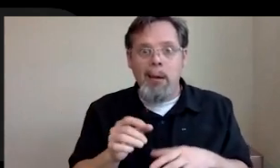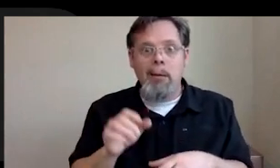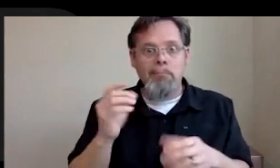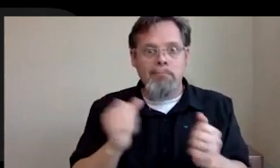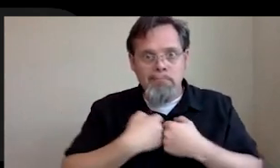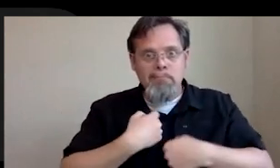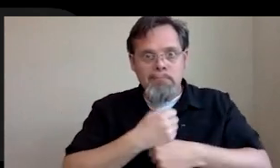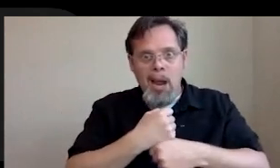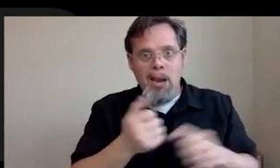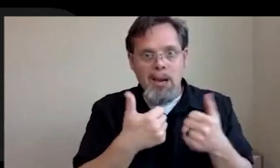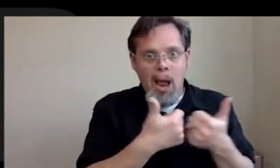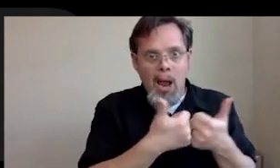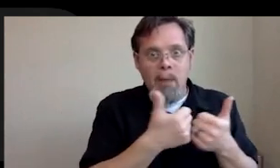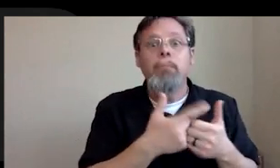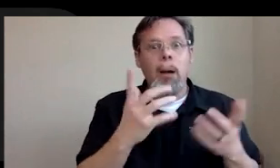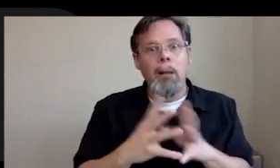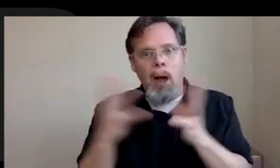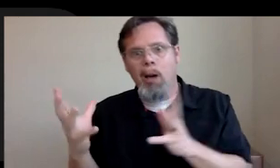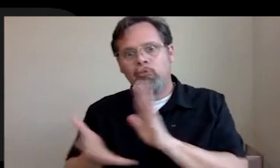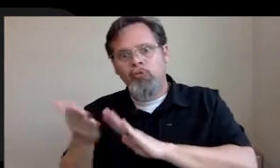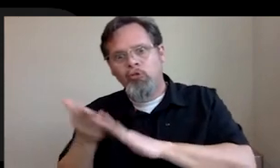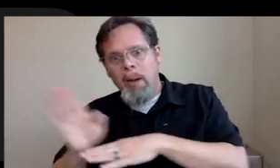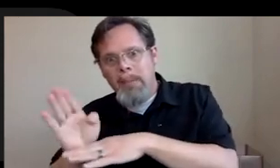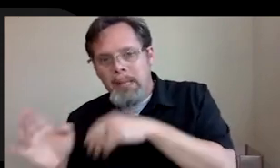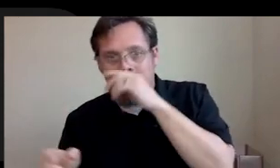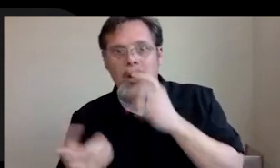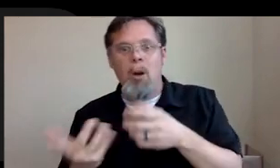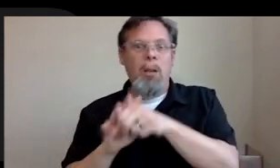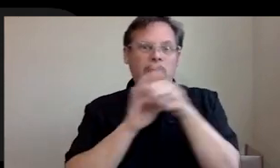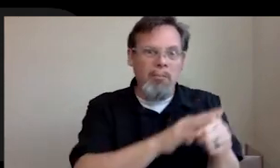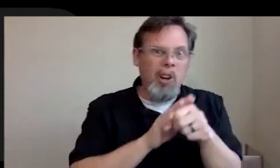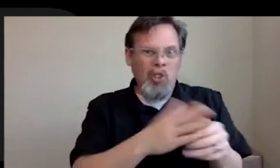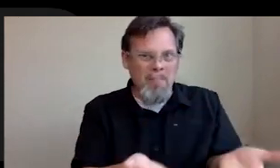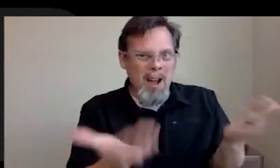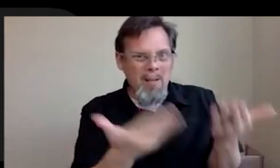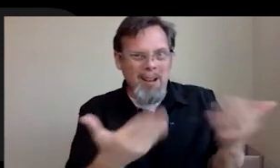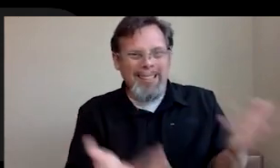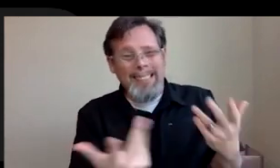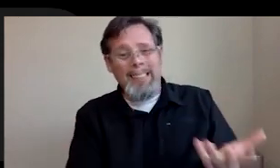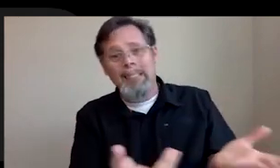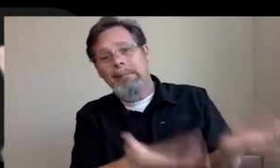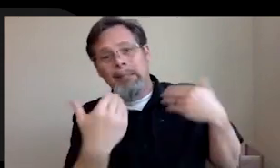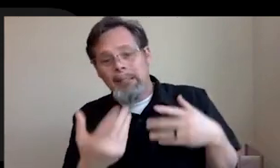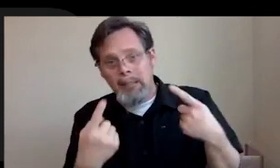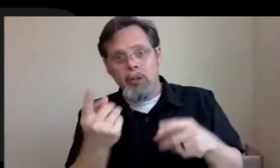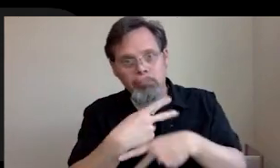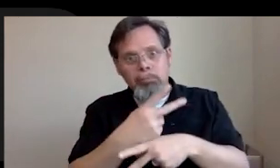running a business and a lot of time, you know, putting pressure on and getting the results they need so that they can produce X, Y, Z for